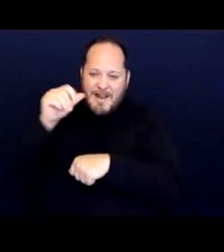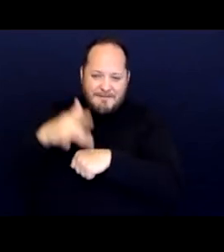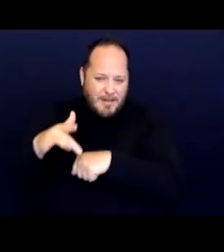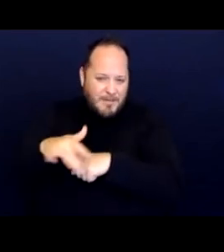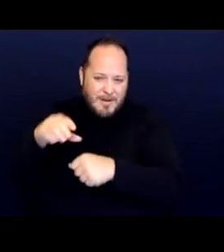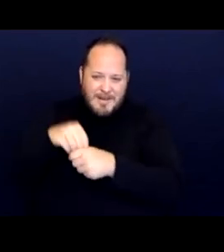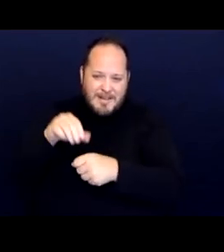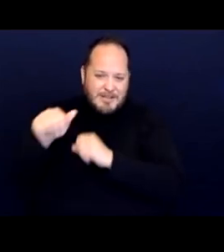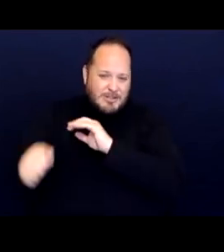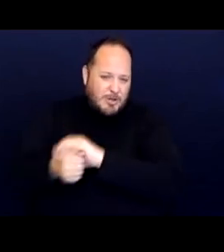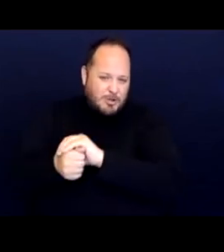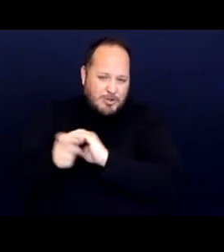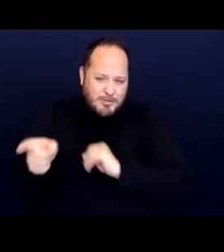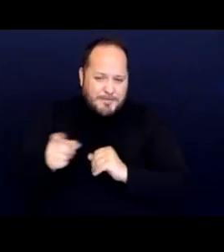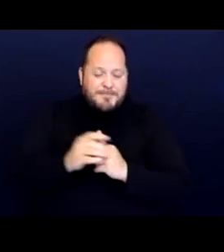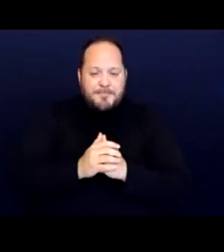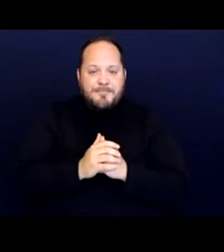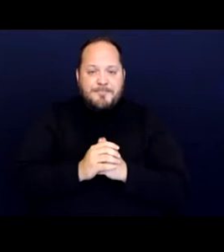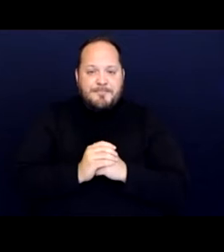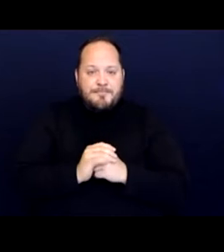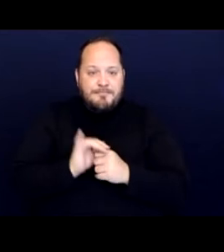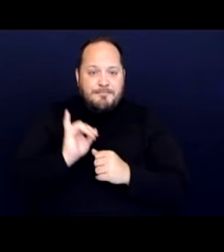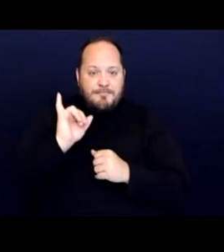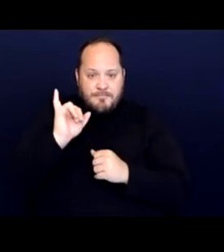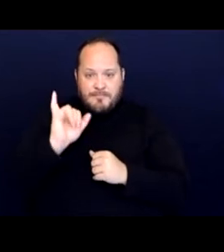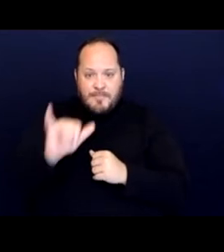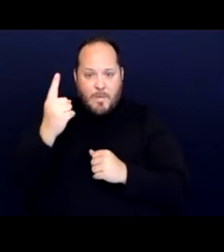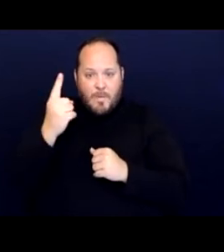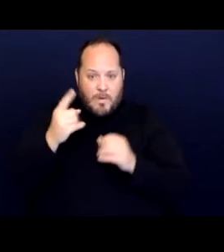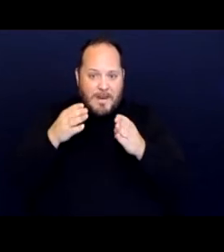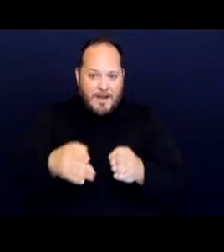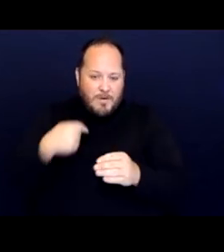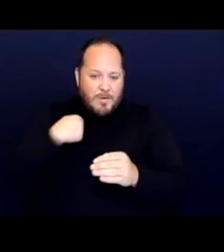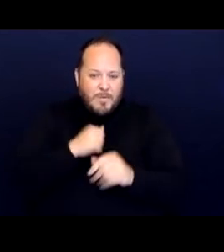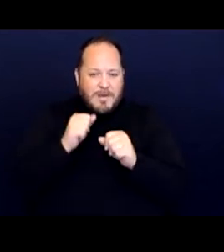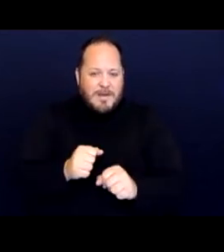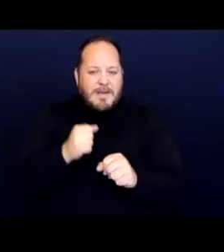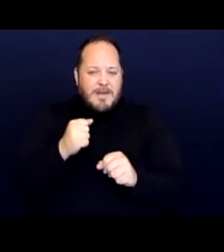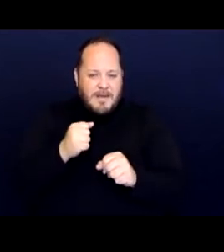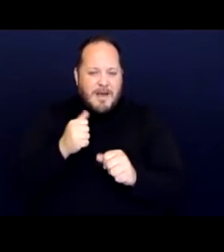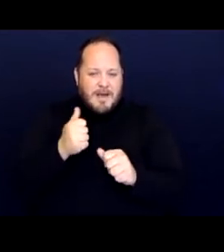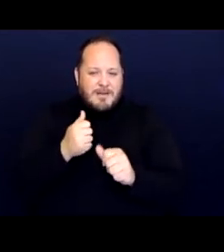And so that's one advocacy avenue that we can take in our disability rights advocacy.